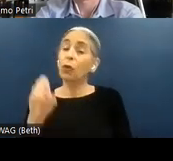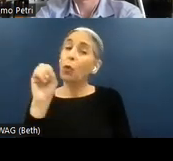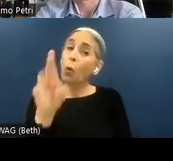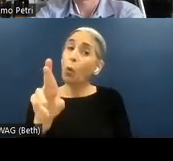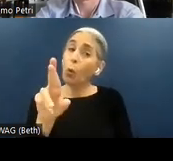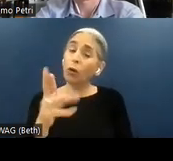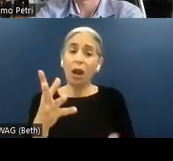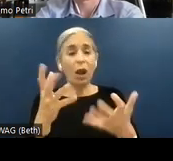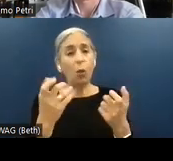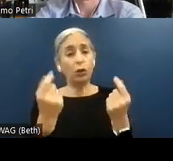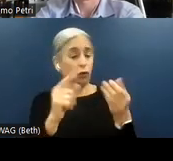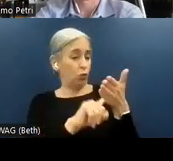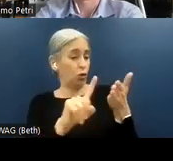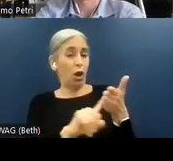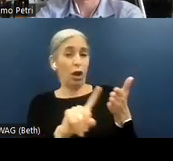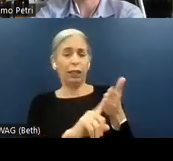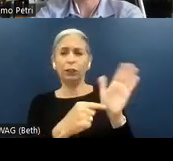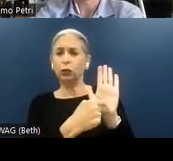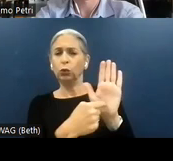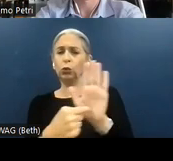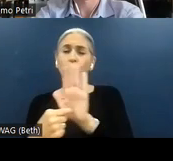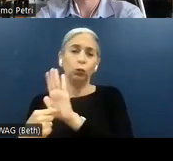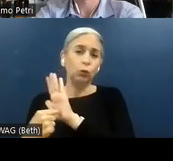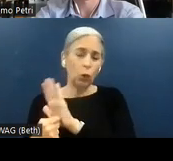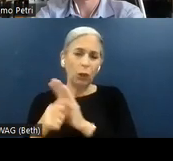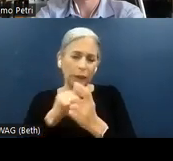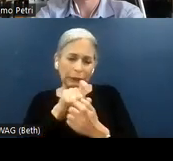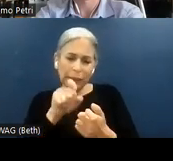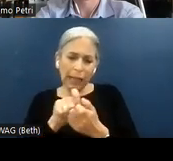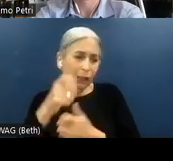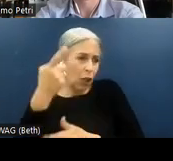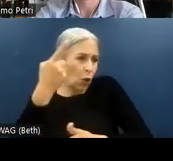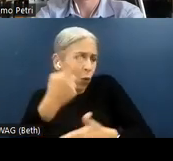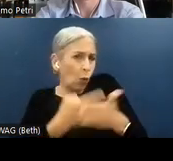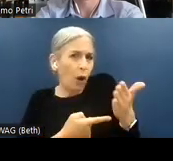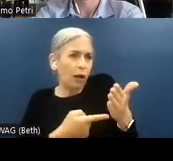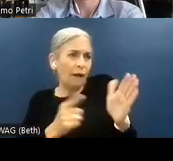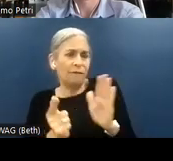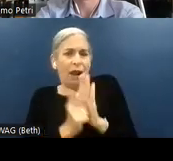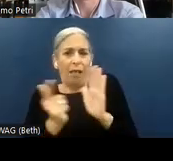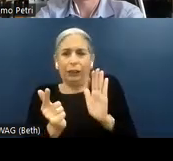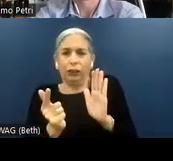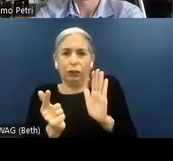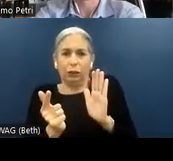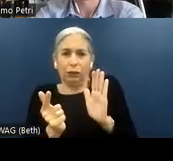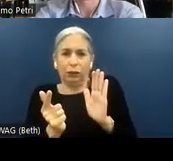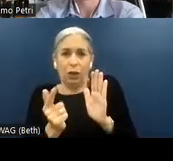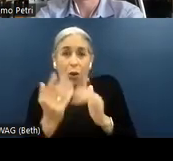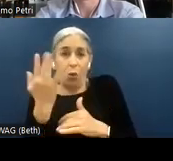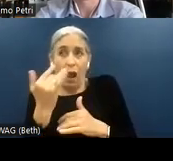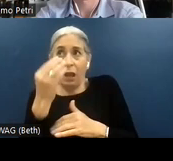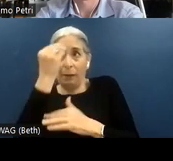an audit to highlight exactly which are the violations? Because I have in mind a program